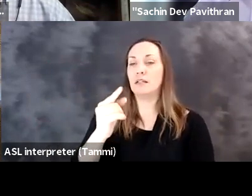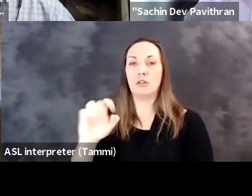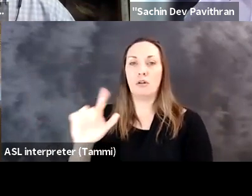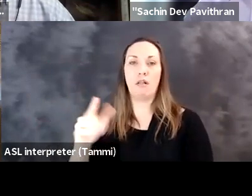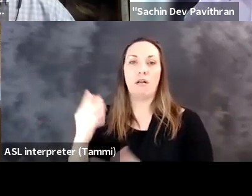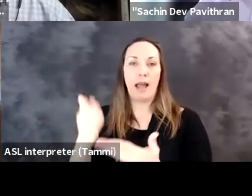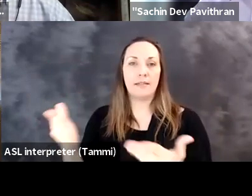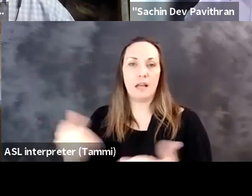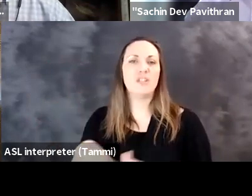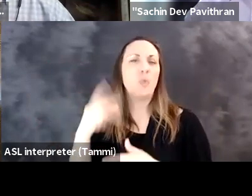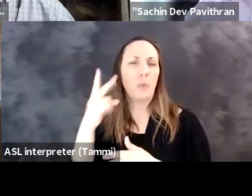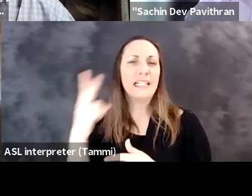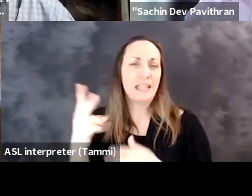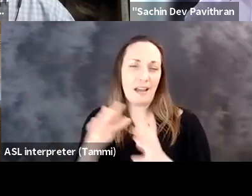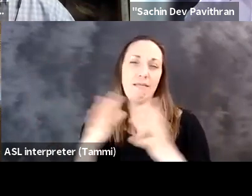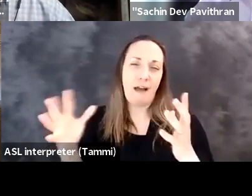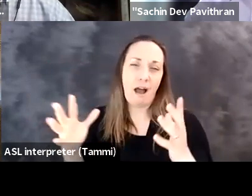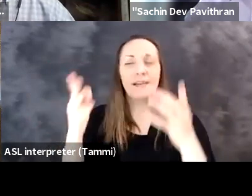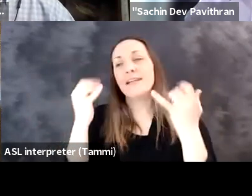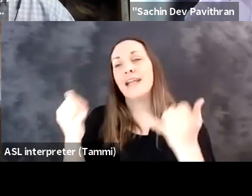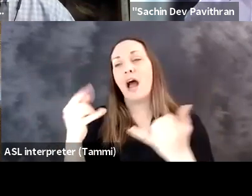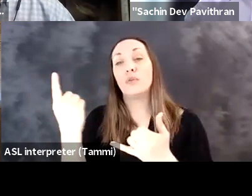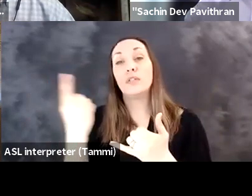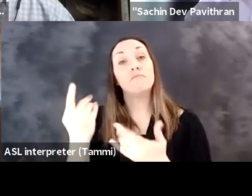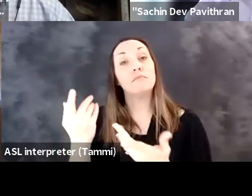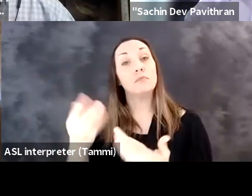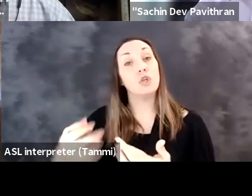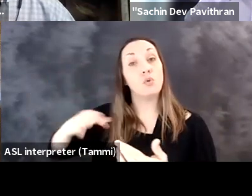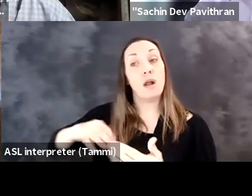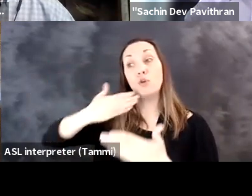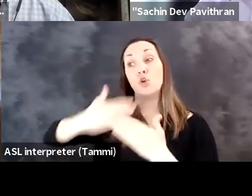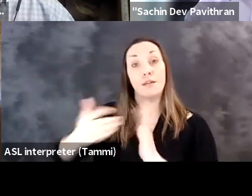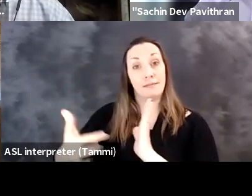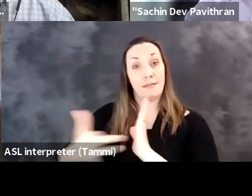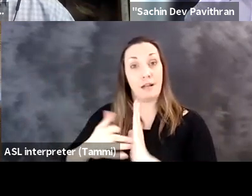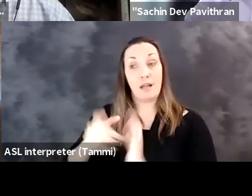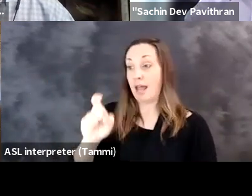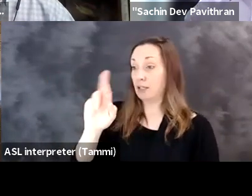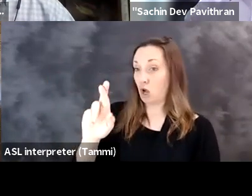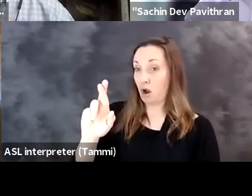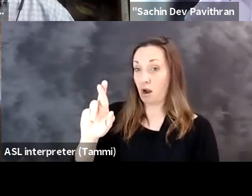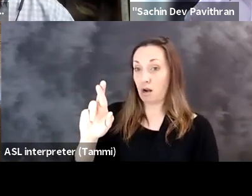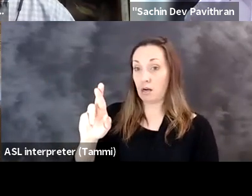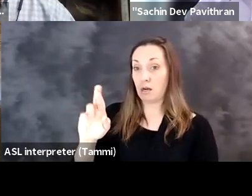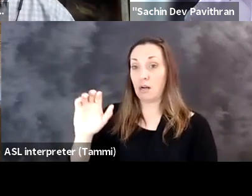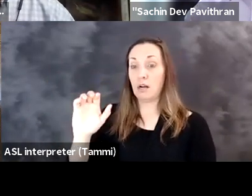haptic feedback from interactions with digital content and what have you. So we see a lot and this is now a